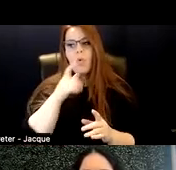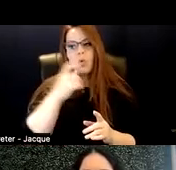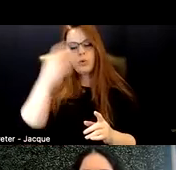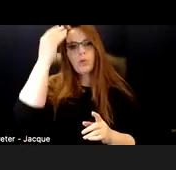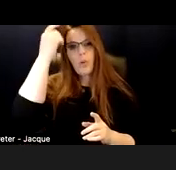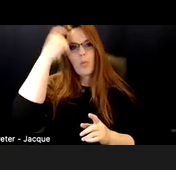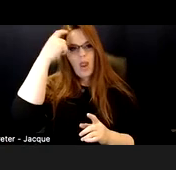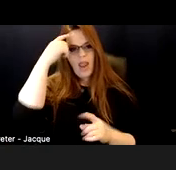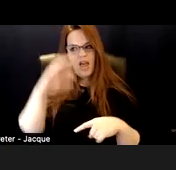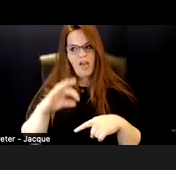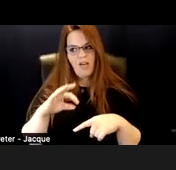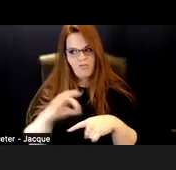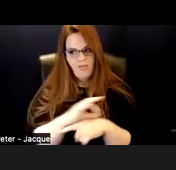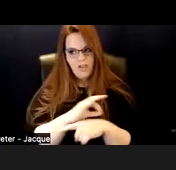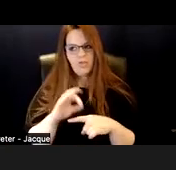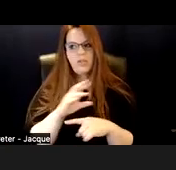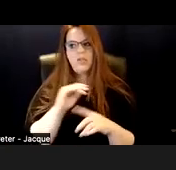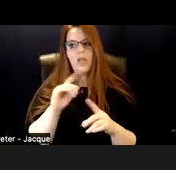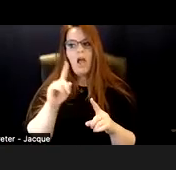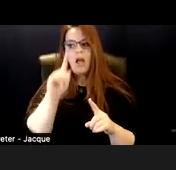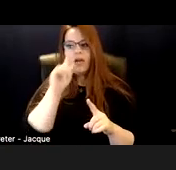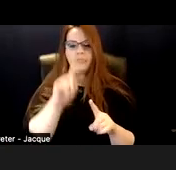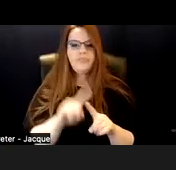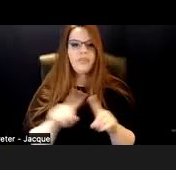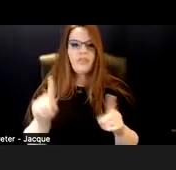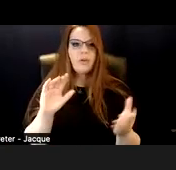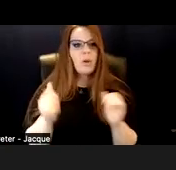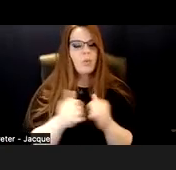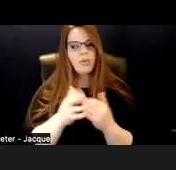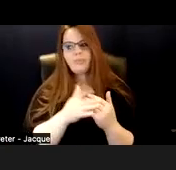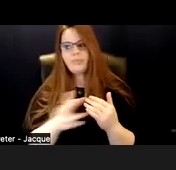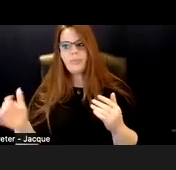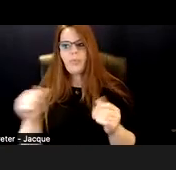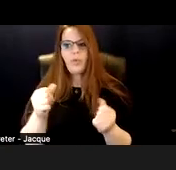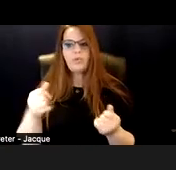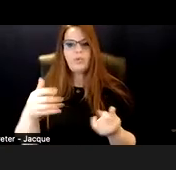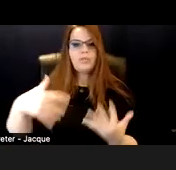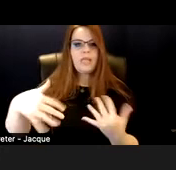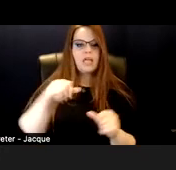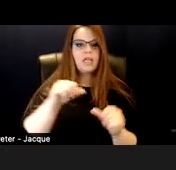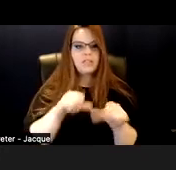Very different words. Neurodiversity is a social movement. Neurodivergent refers to a person.